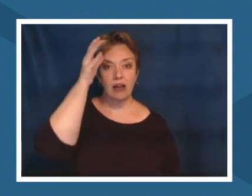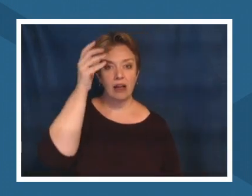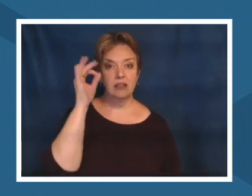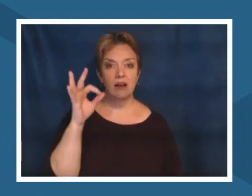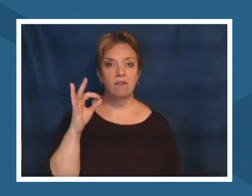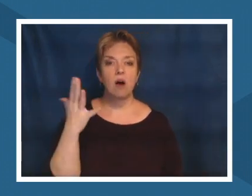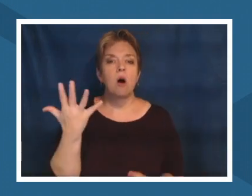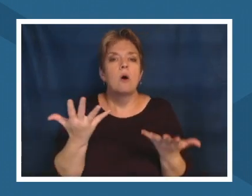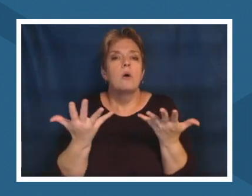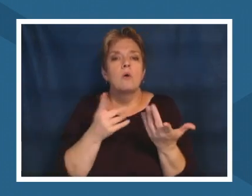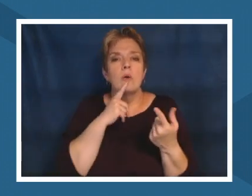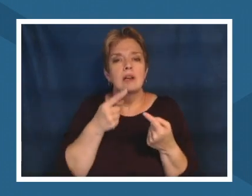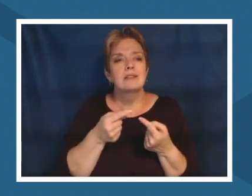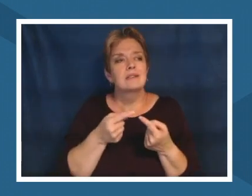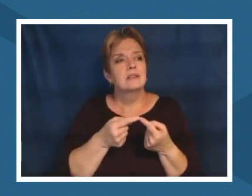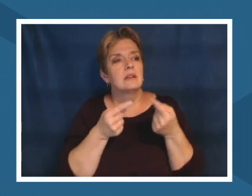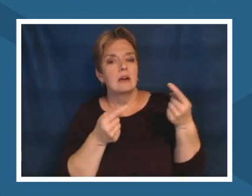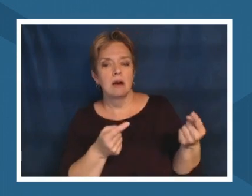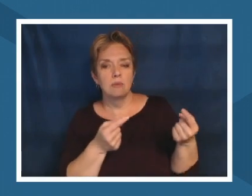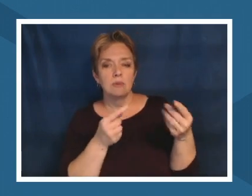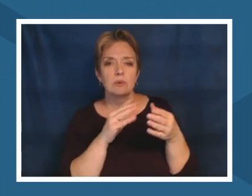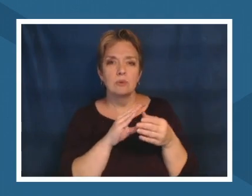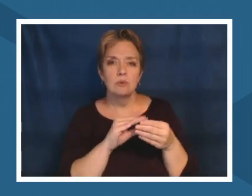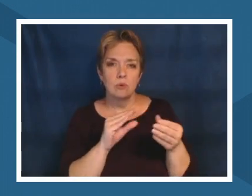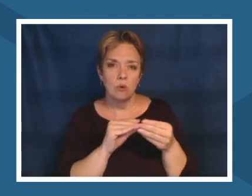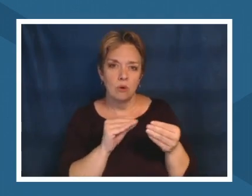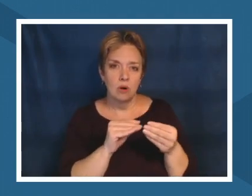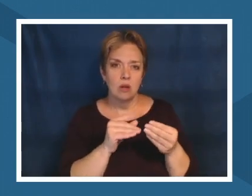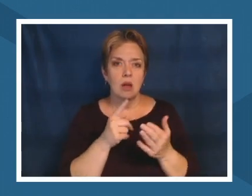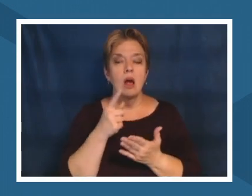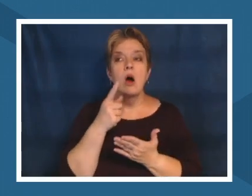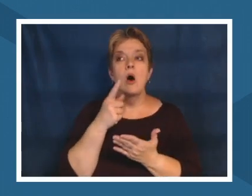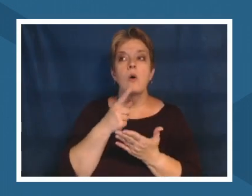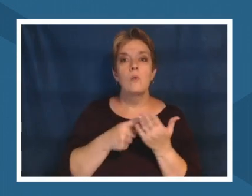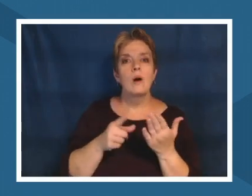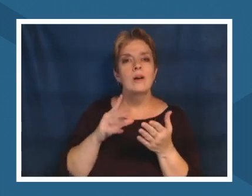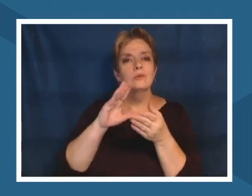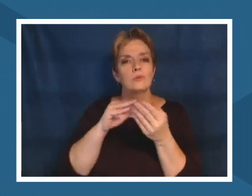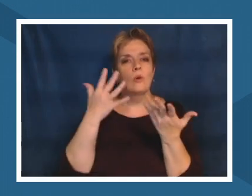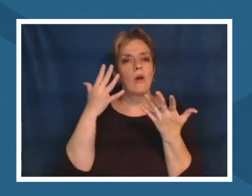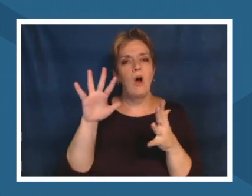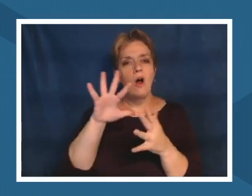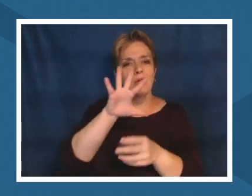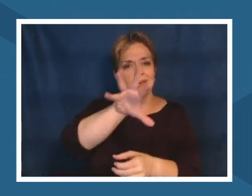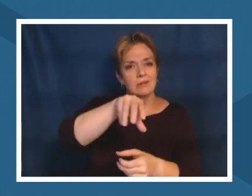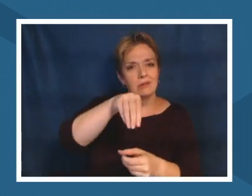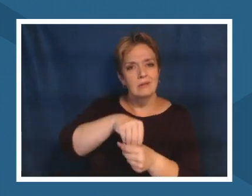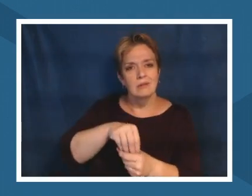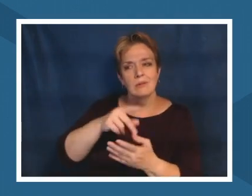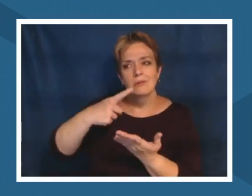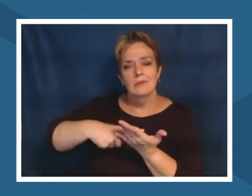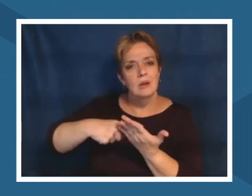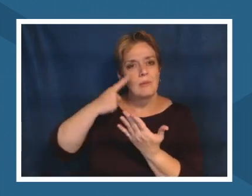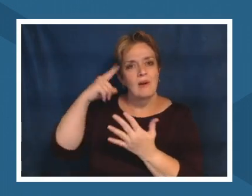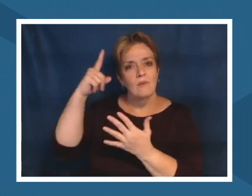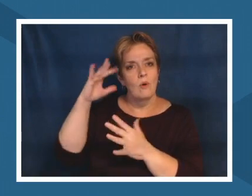the story that has been covered by colonization